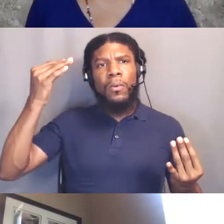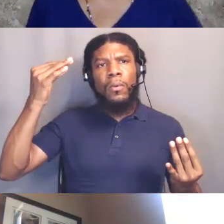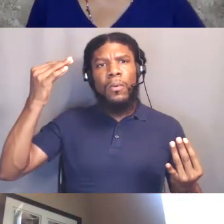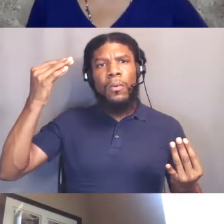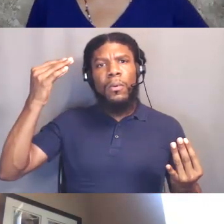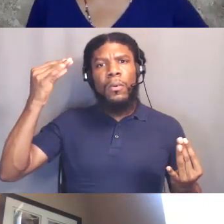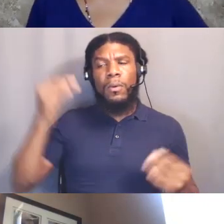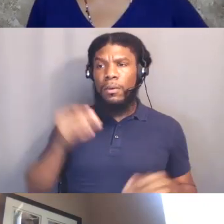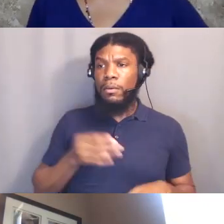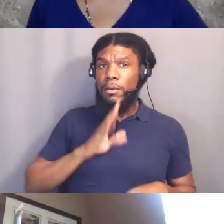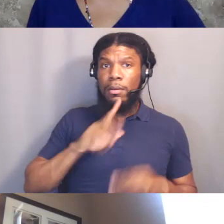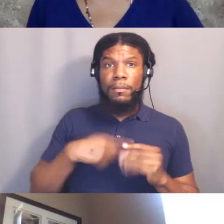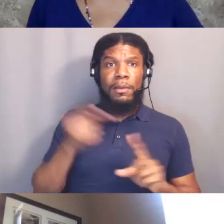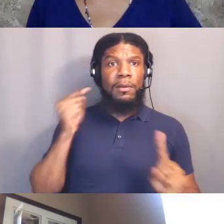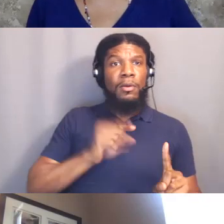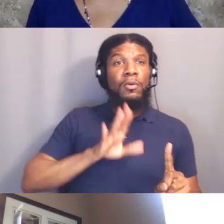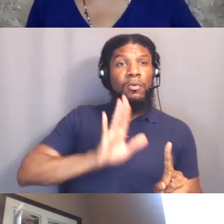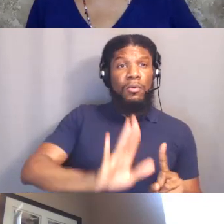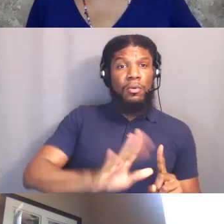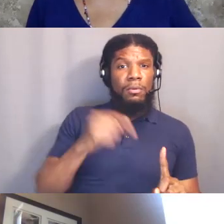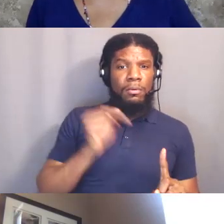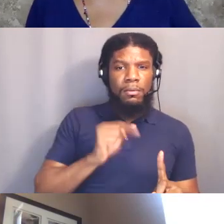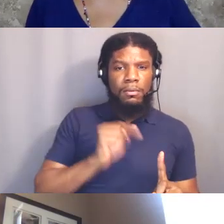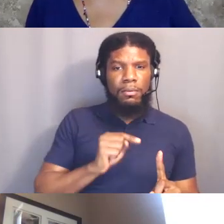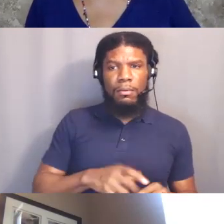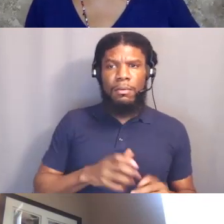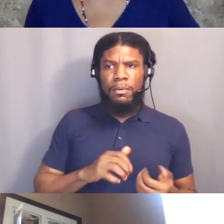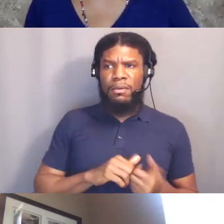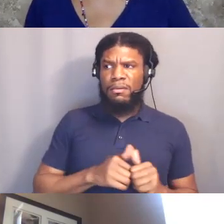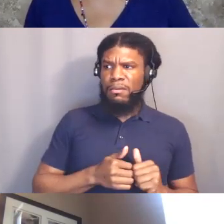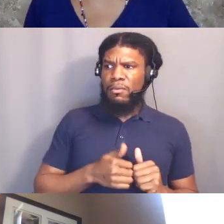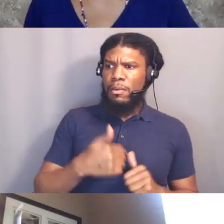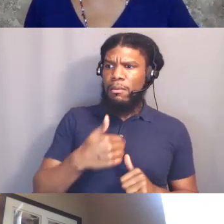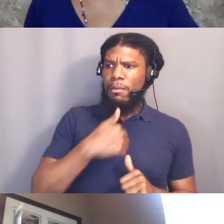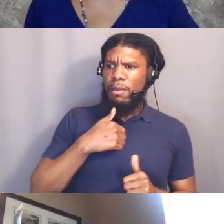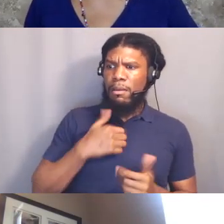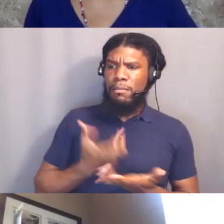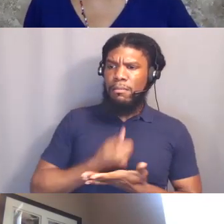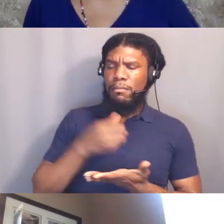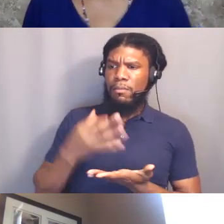how do you take privilege in an unjust system and use it to dismantle that system?